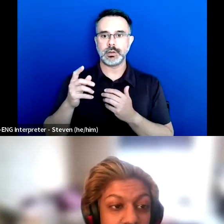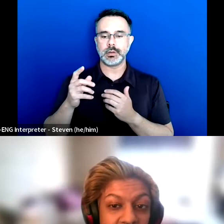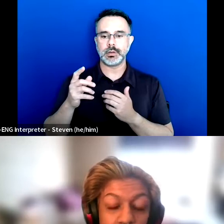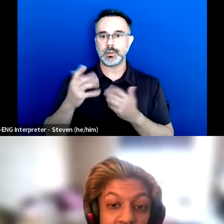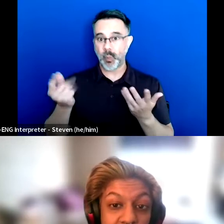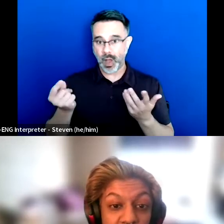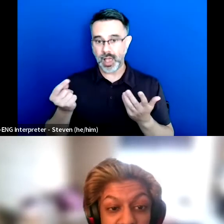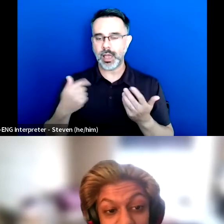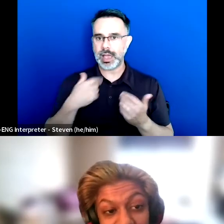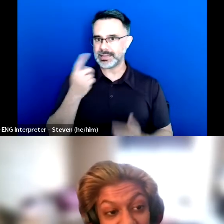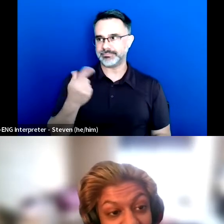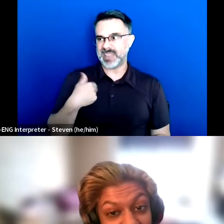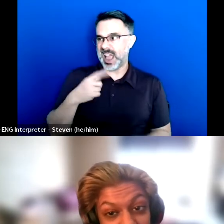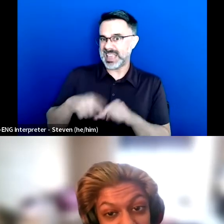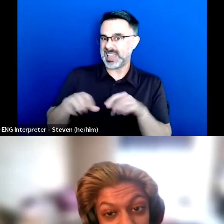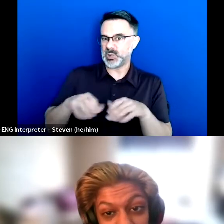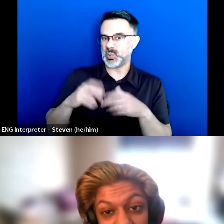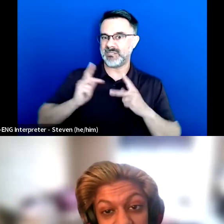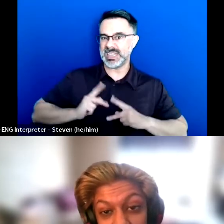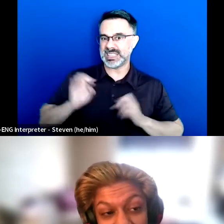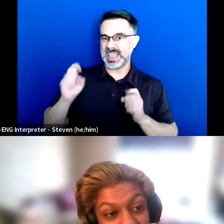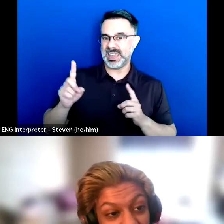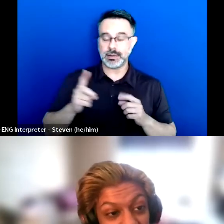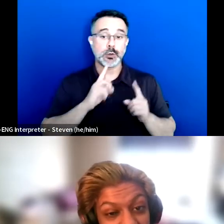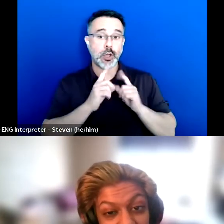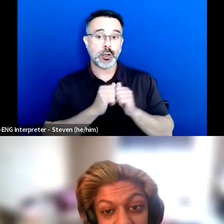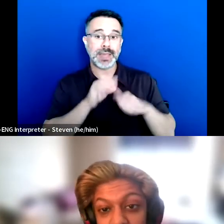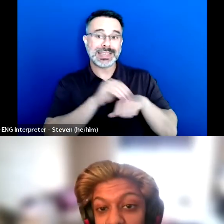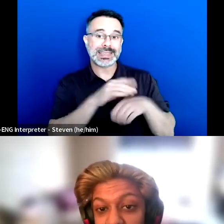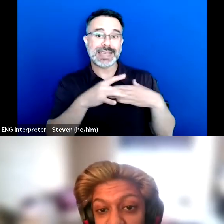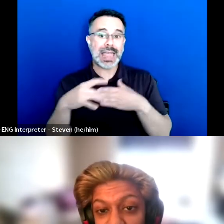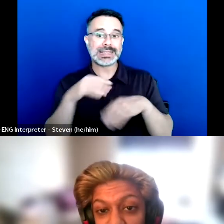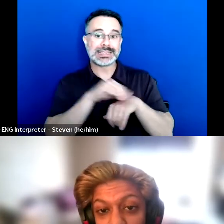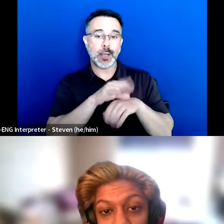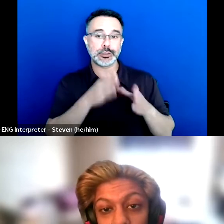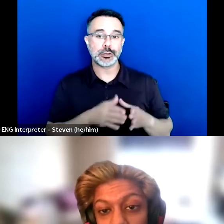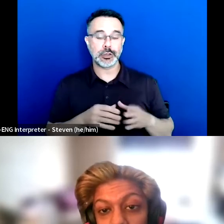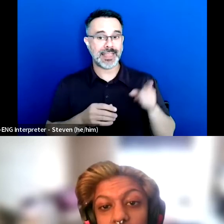And when I was talking to my guidance counselor about that they were basically just oh well,